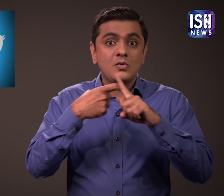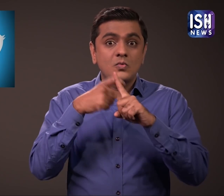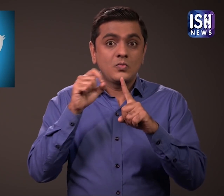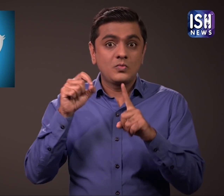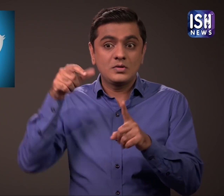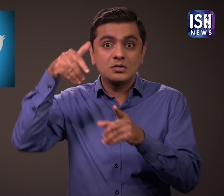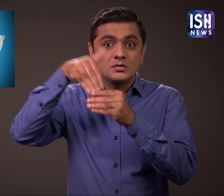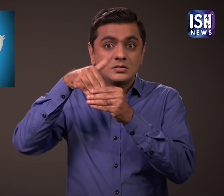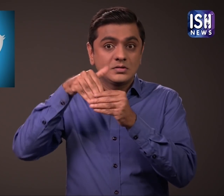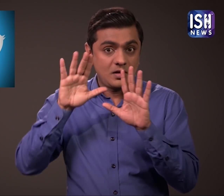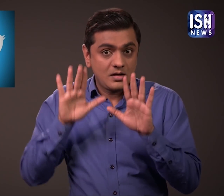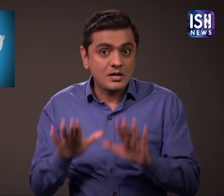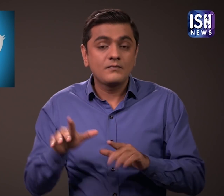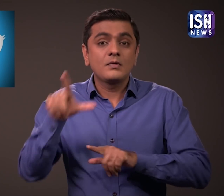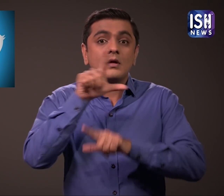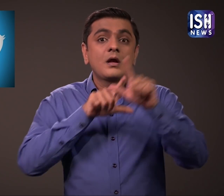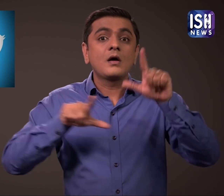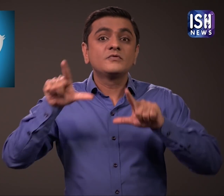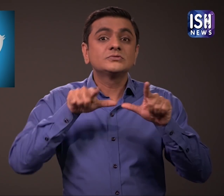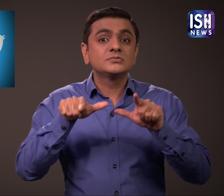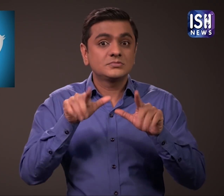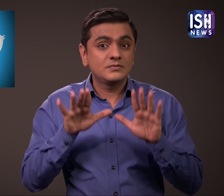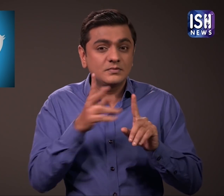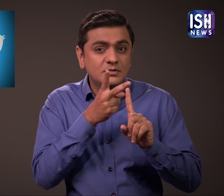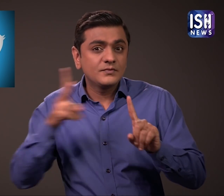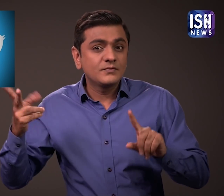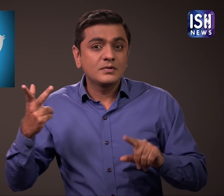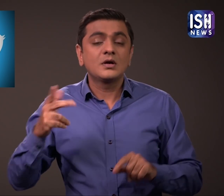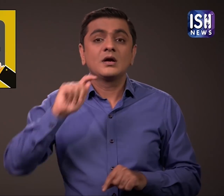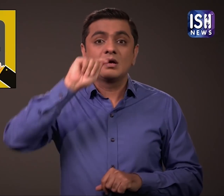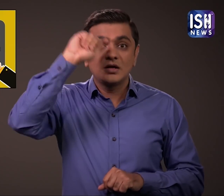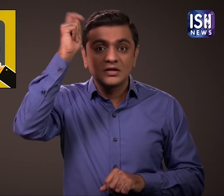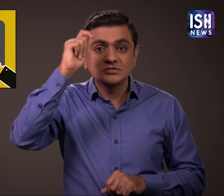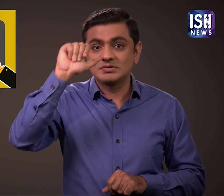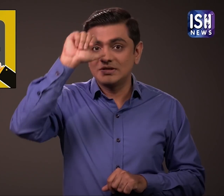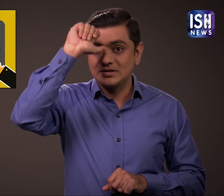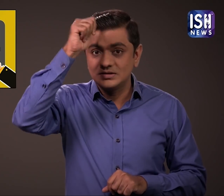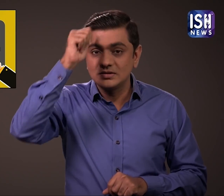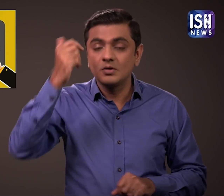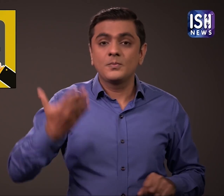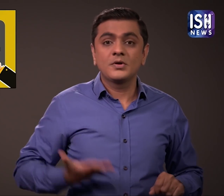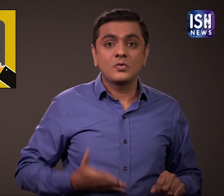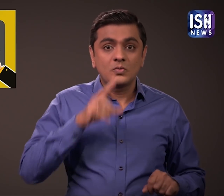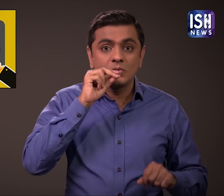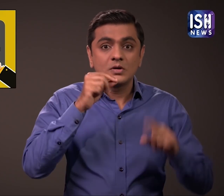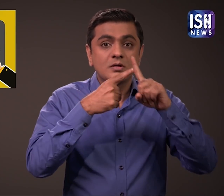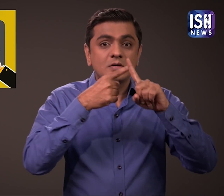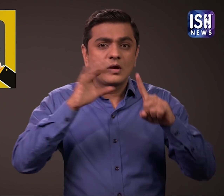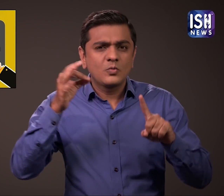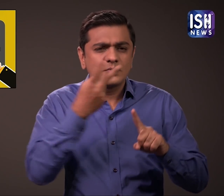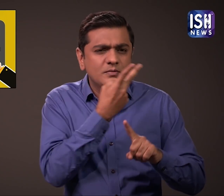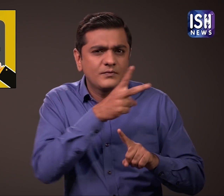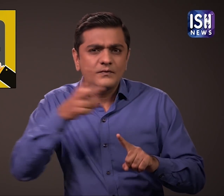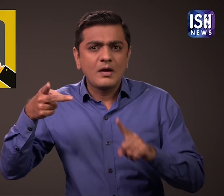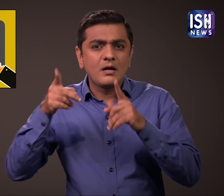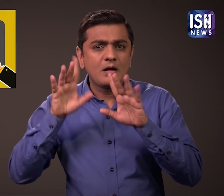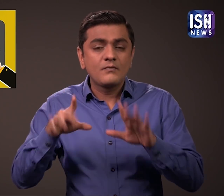Koo also supports Indian languages such as English, Hindi, Bengali, Telugu, etc